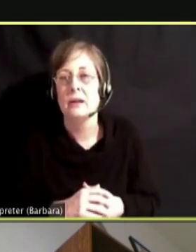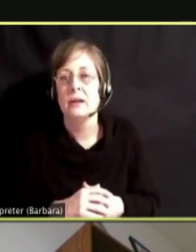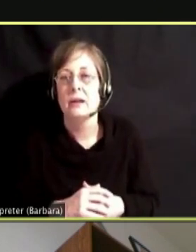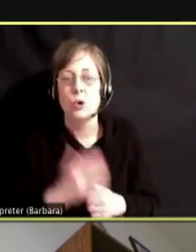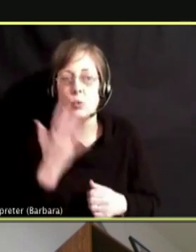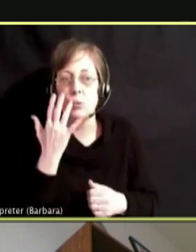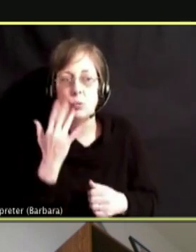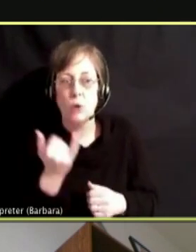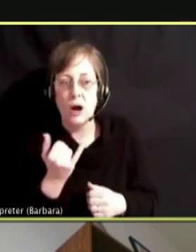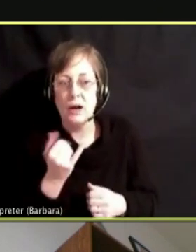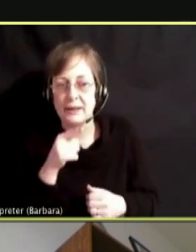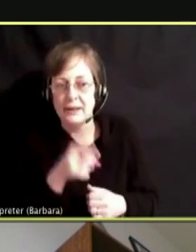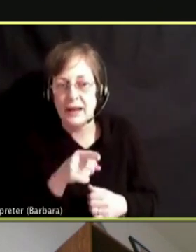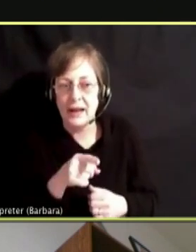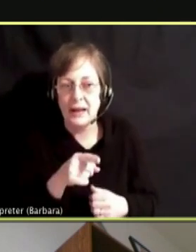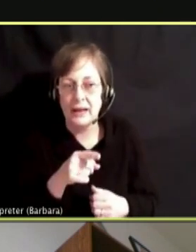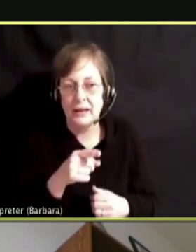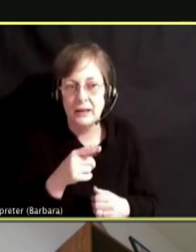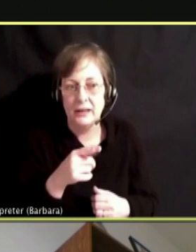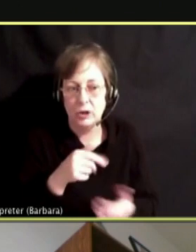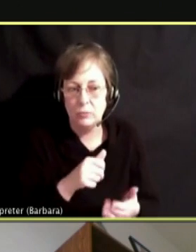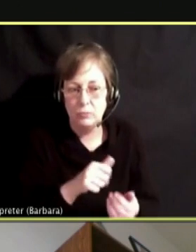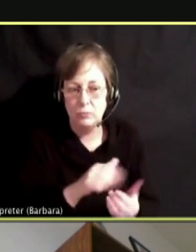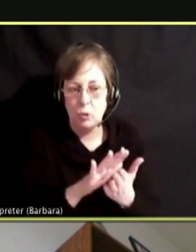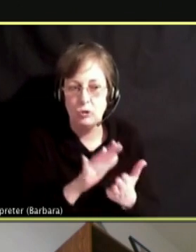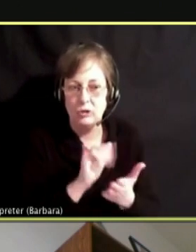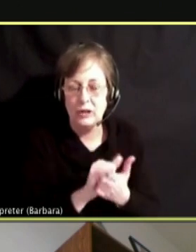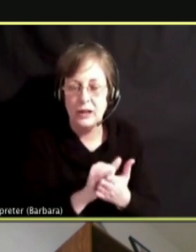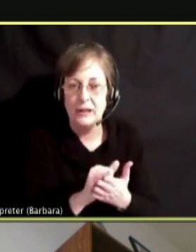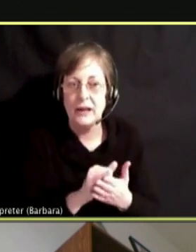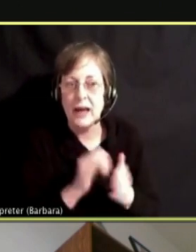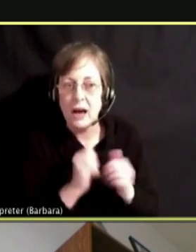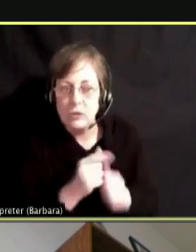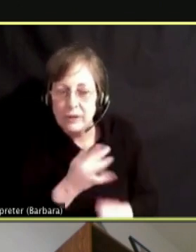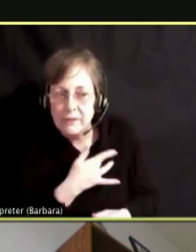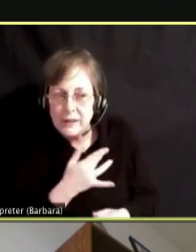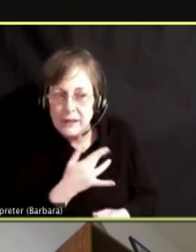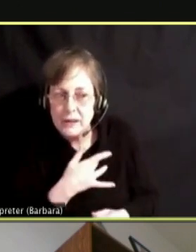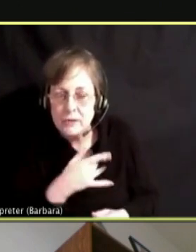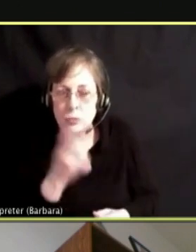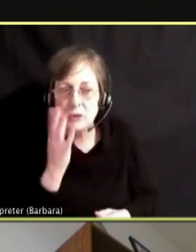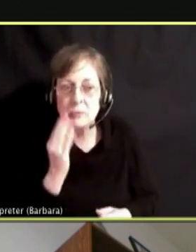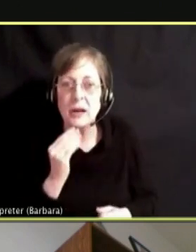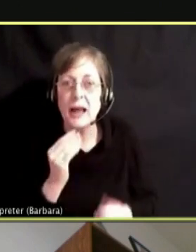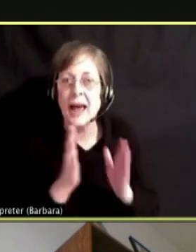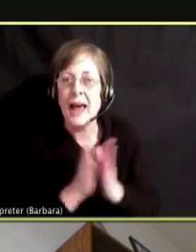OR HOW ARE THEY FEELING. WHAT ARE THEY GOING THROUGH. ASK THEM SIMPLE QUESTIONS LIKE THAT.